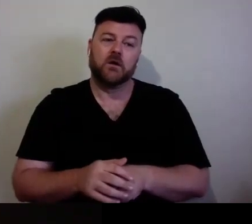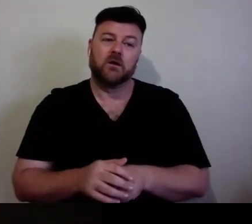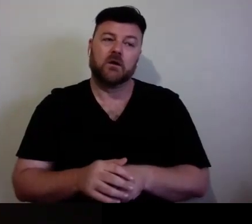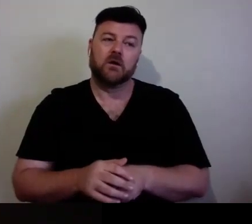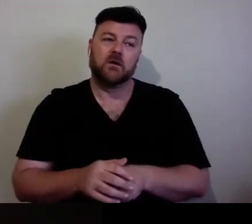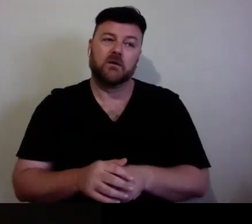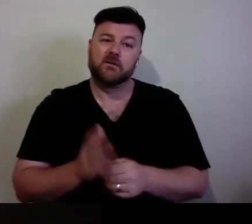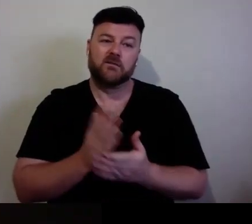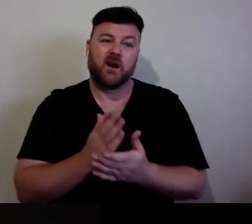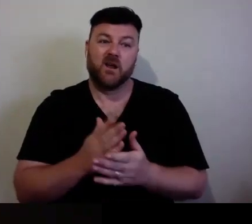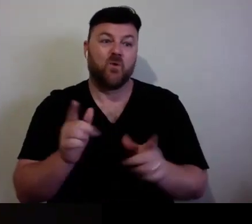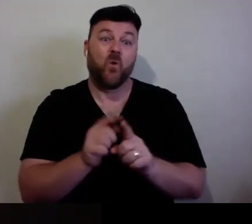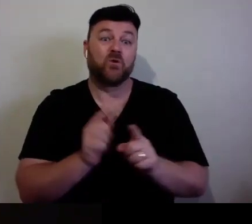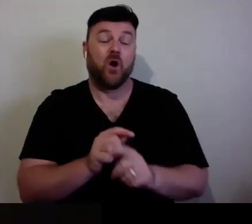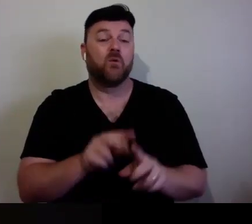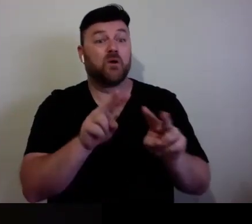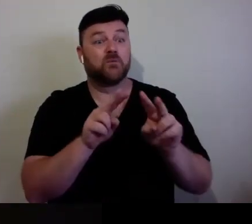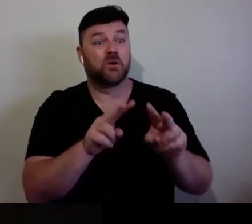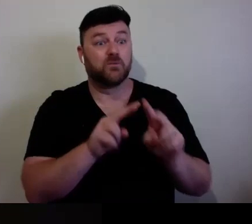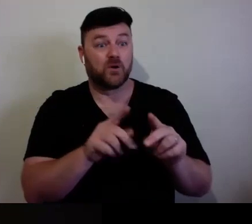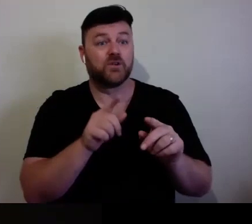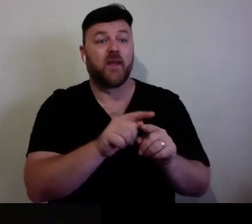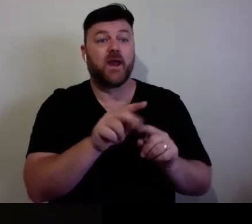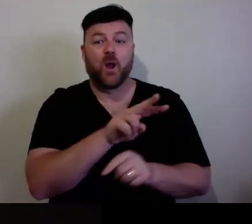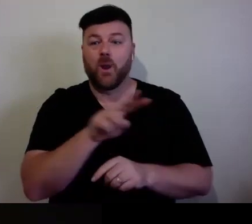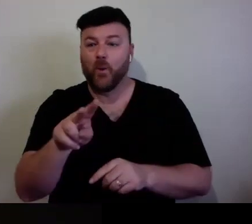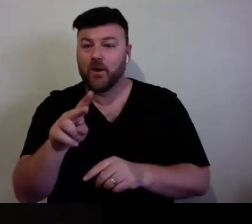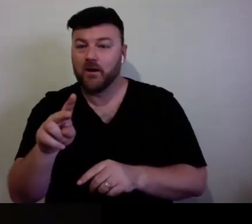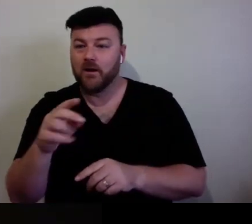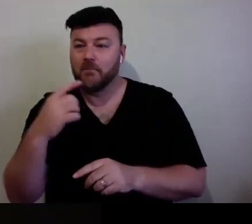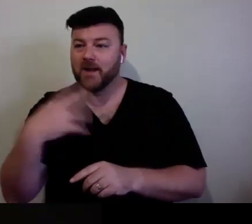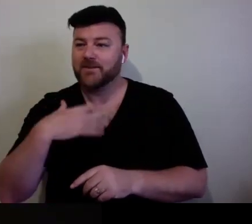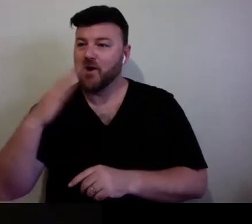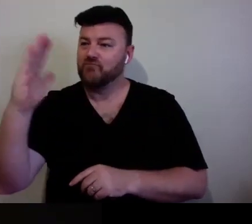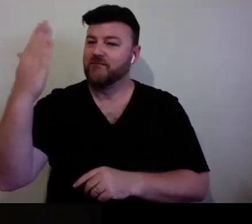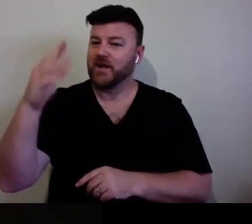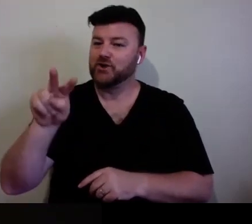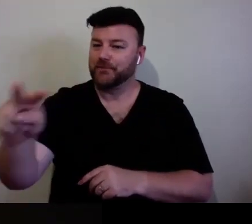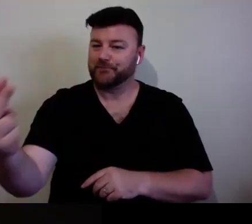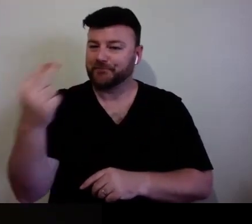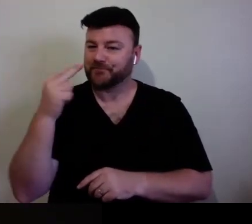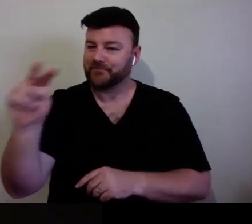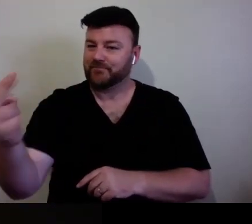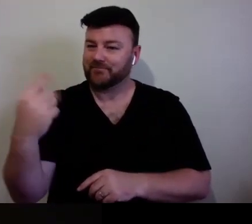looking at yourself rather than everyone else. So, that's quite a funny thing that's happening clearly.